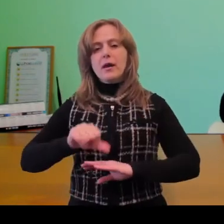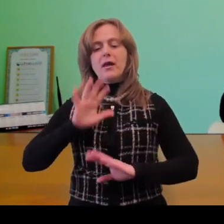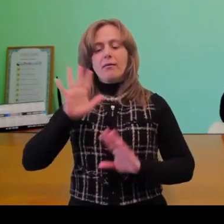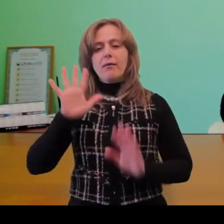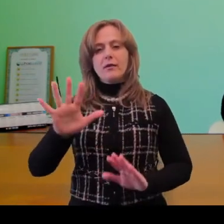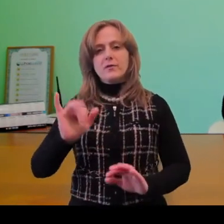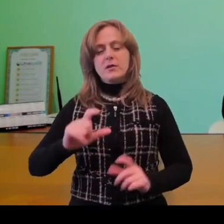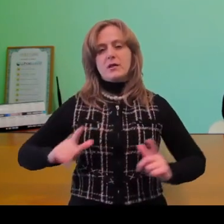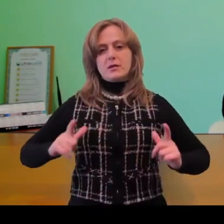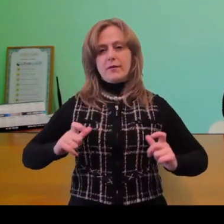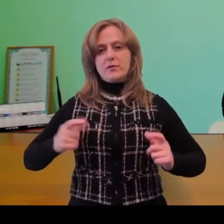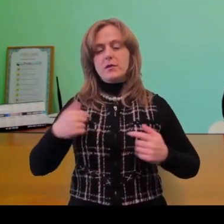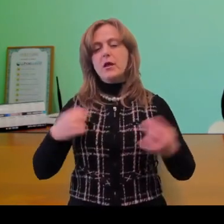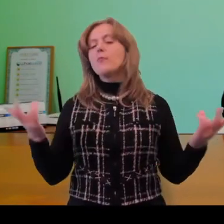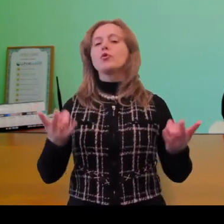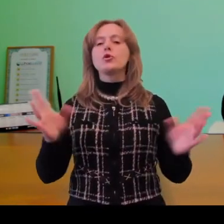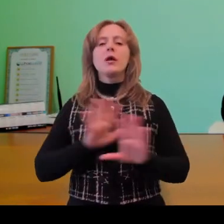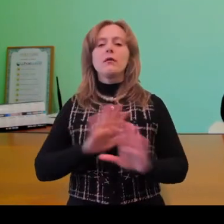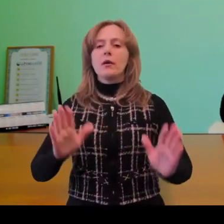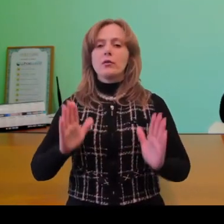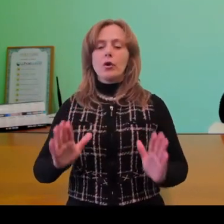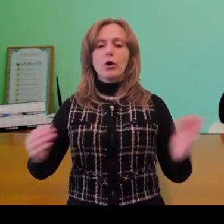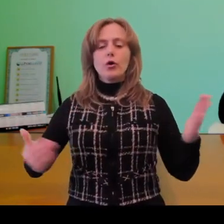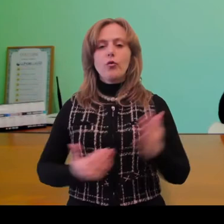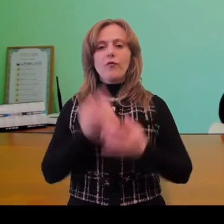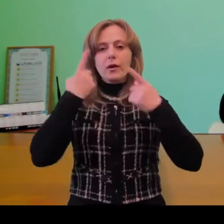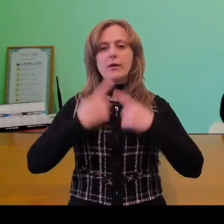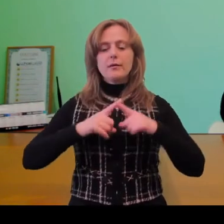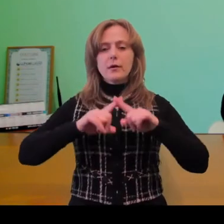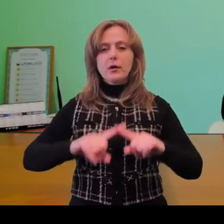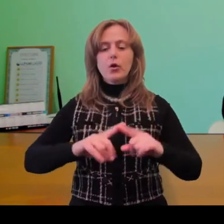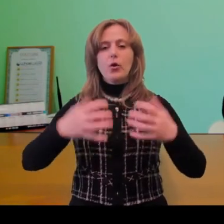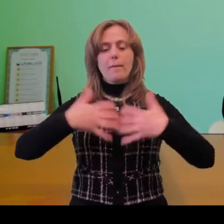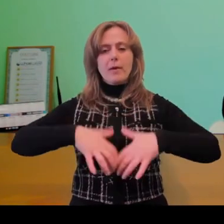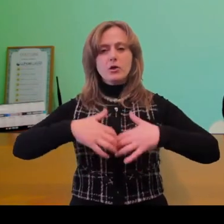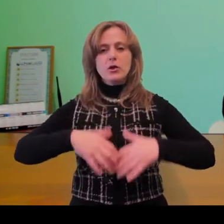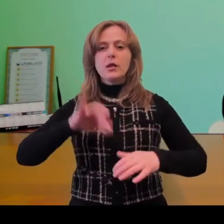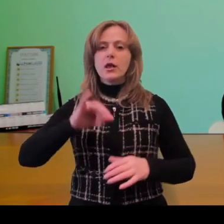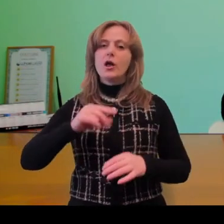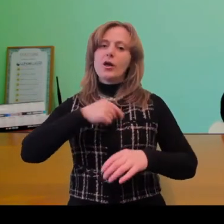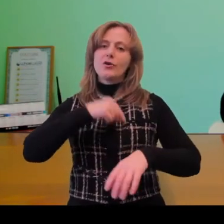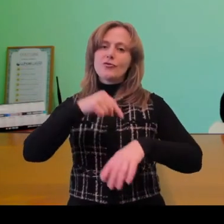we need not only new technologies and devices, but also humanity and kindness.